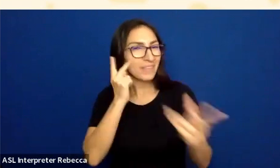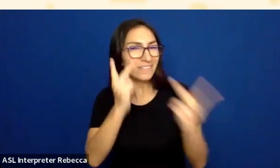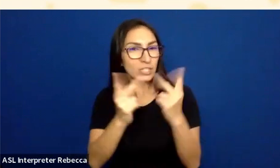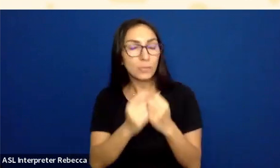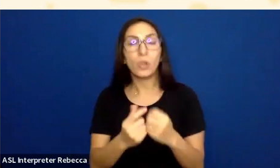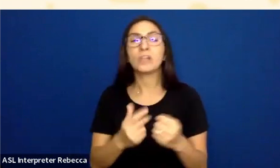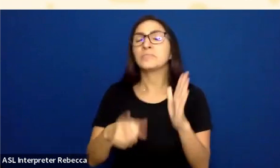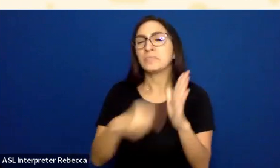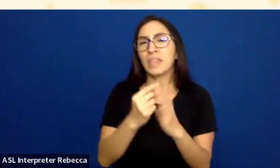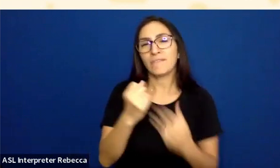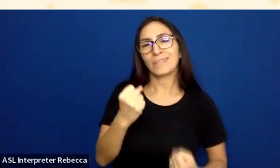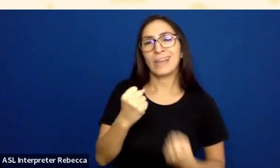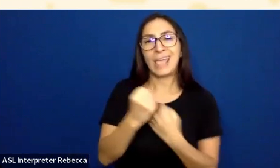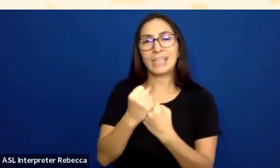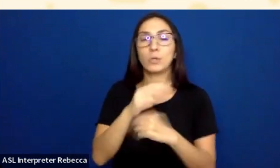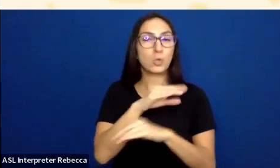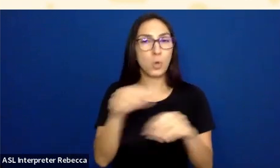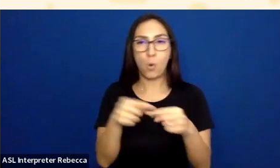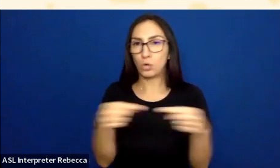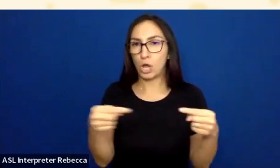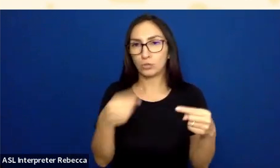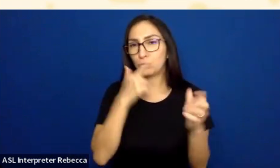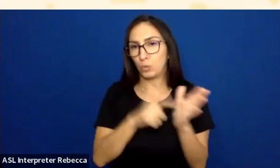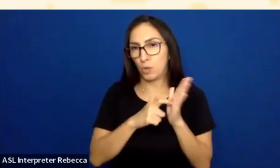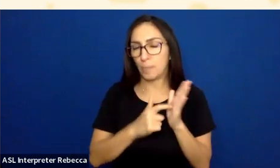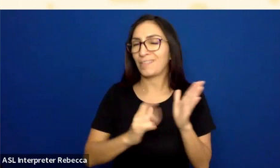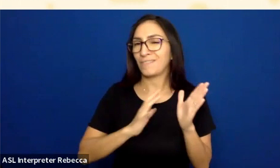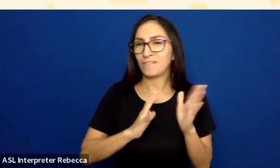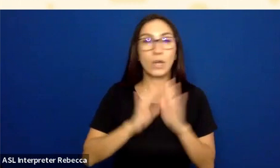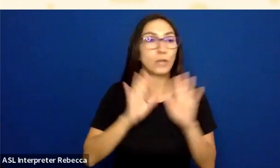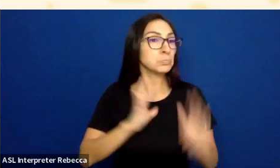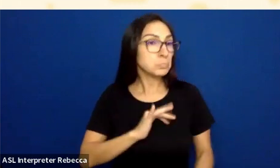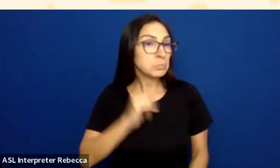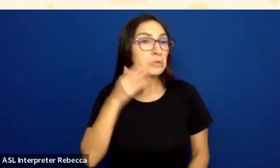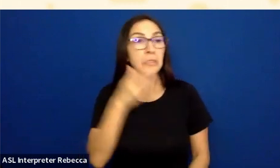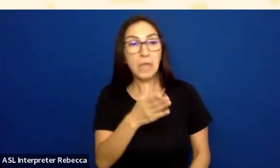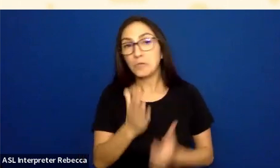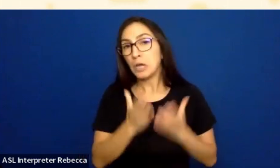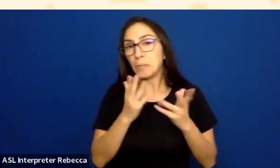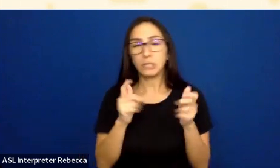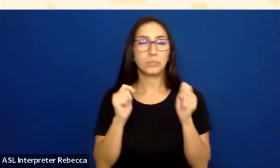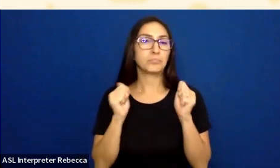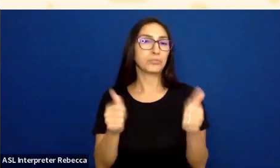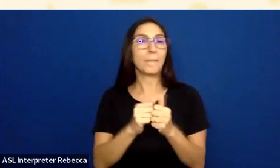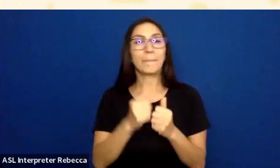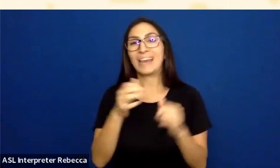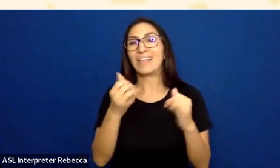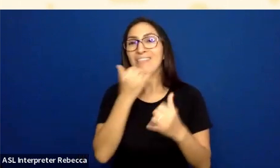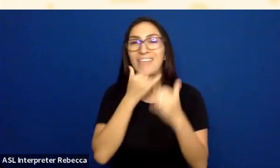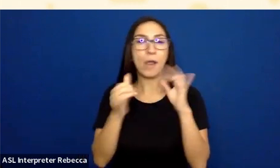There's no contrast requirement. Now it's great that it's there and I would definitely recommend it, but the error message on its own is enough to tell you